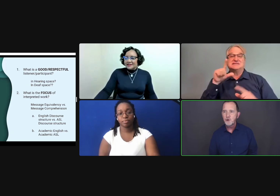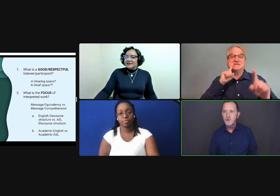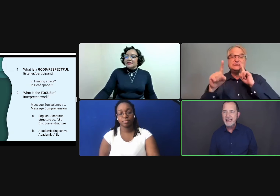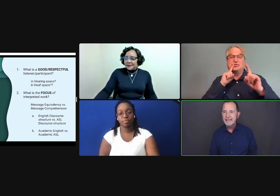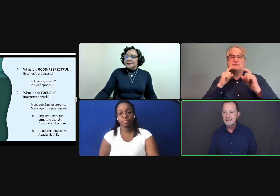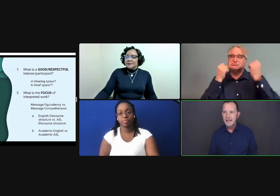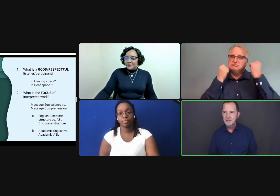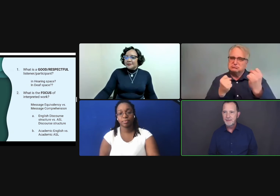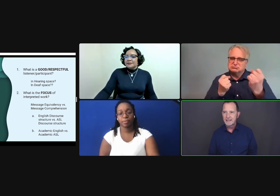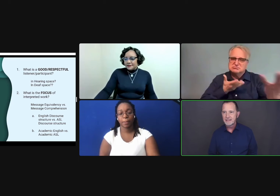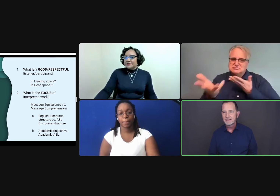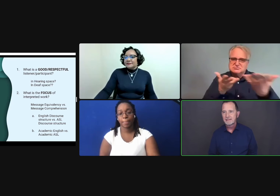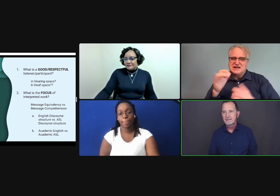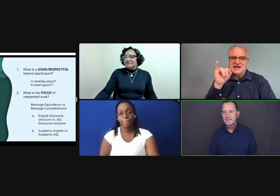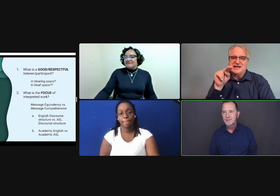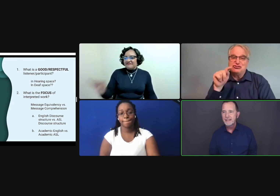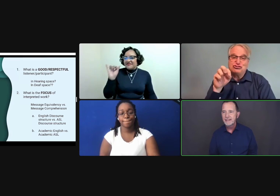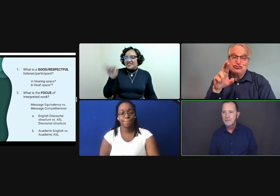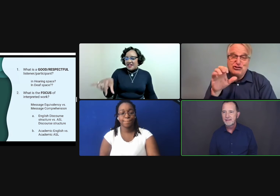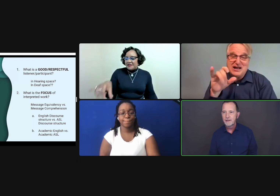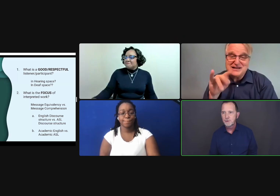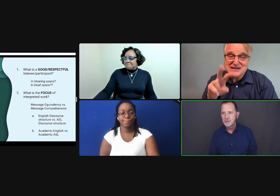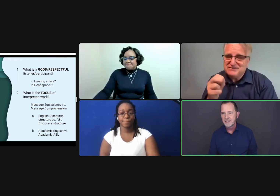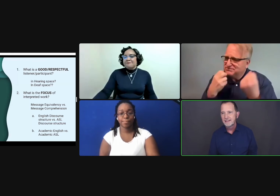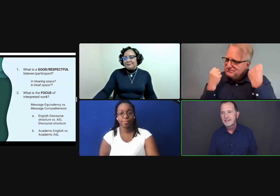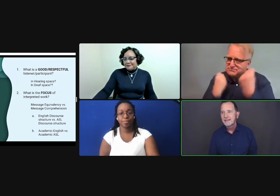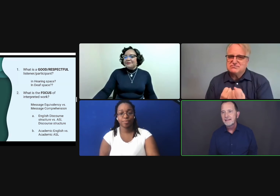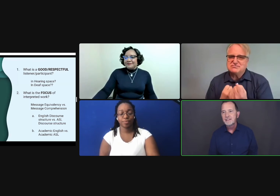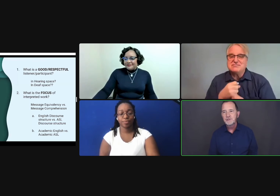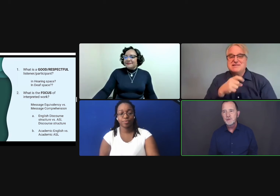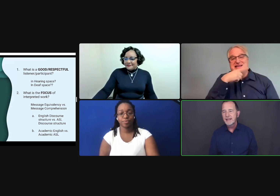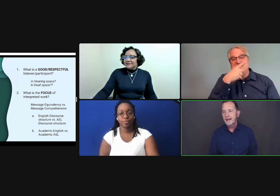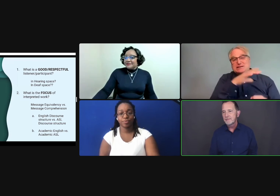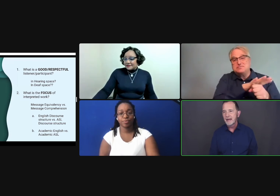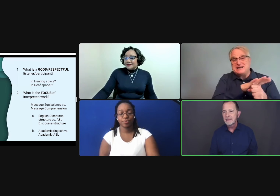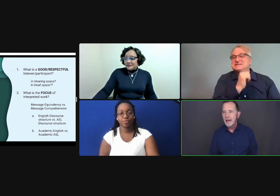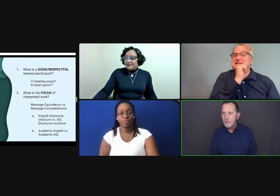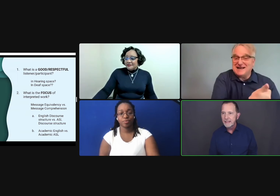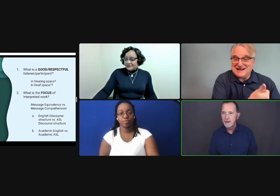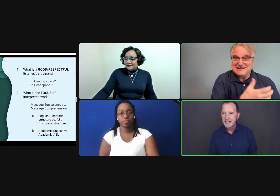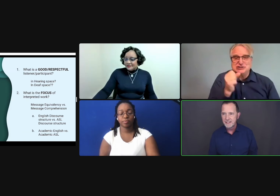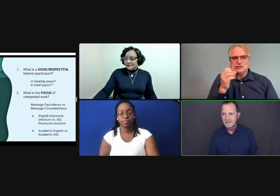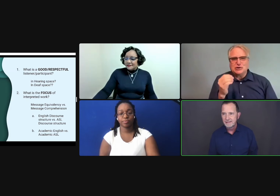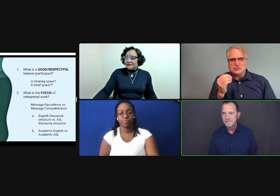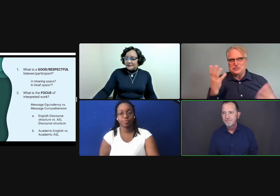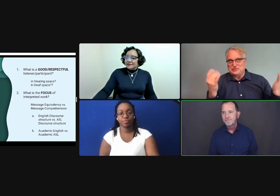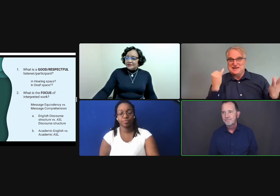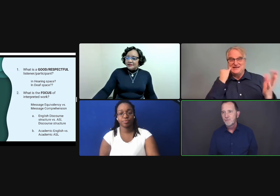create a deaf space between them and the deaf person. And you do that by allowing interaction.